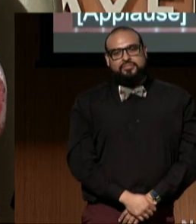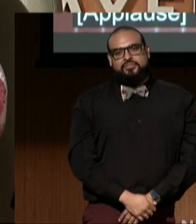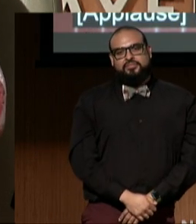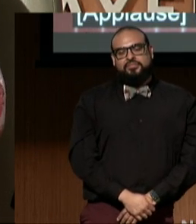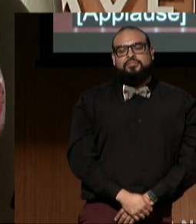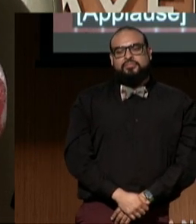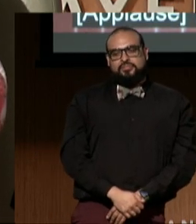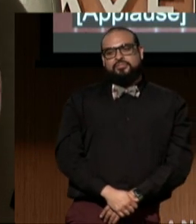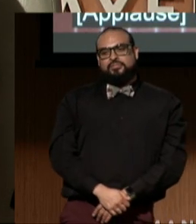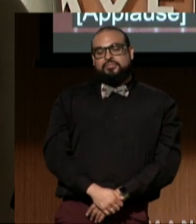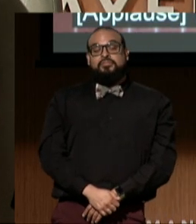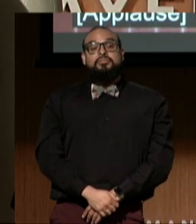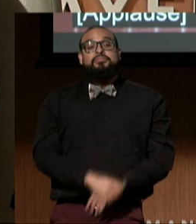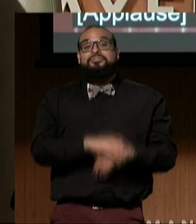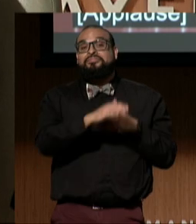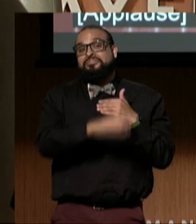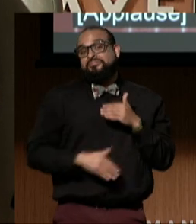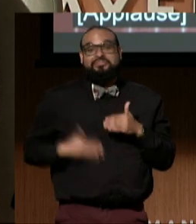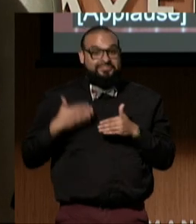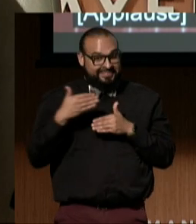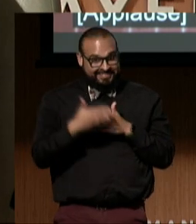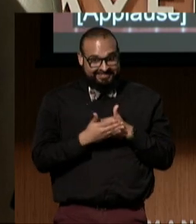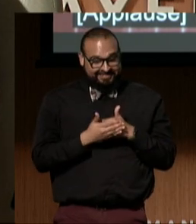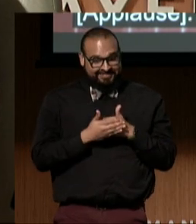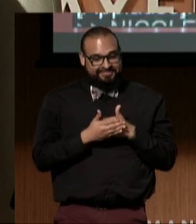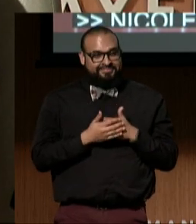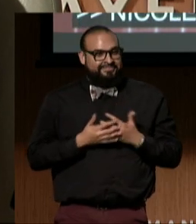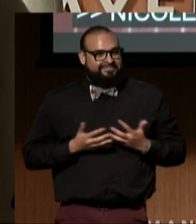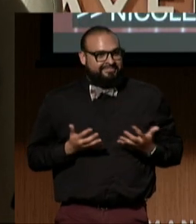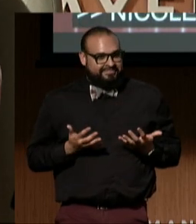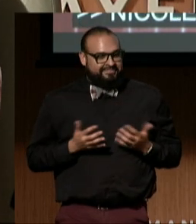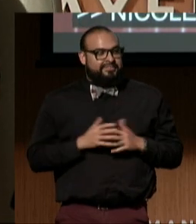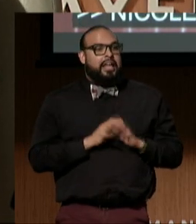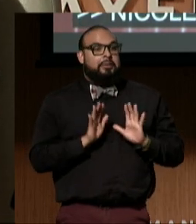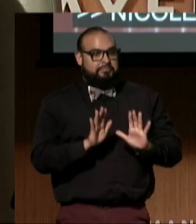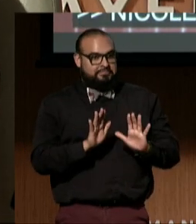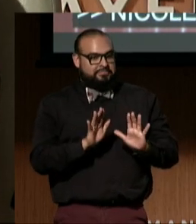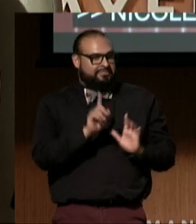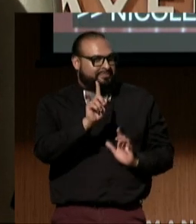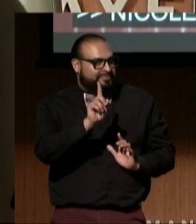So, the next thing I'm gonna do is... so here's the other thing that you didn't know...